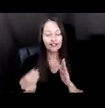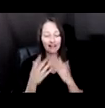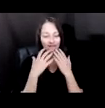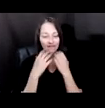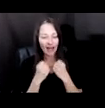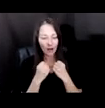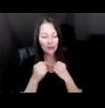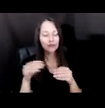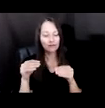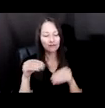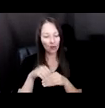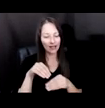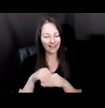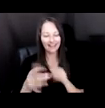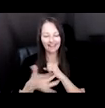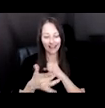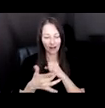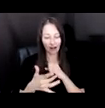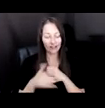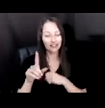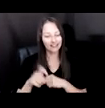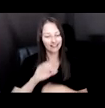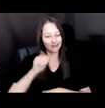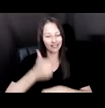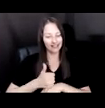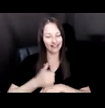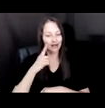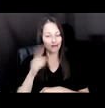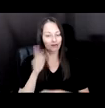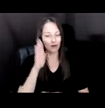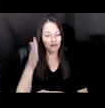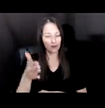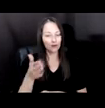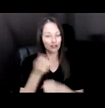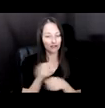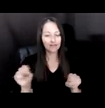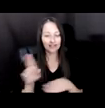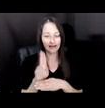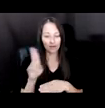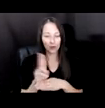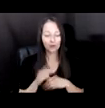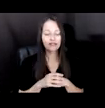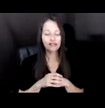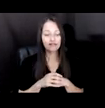NEED TO FUTURE-PROOF THESE. THERE'S A NOTION THAT THE TECHNOLOGY WE'VE CREATED NOW HAS OUTRUN US. NO